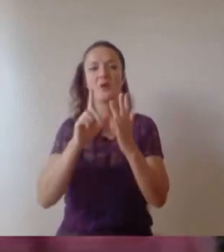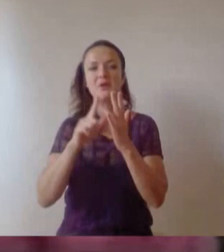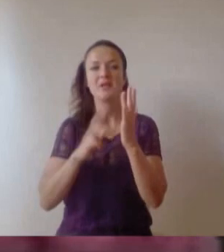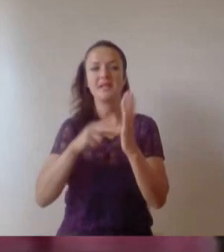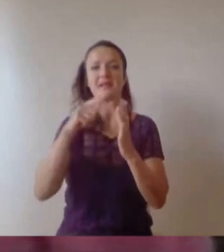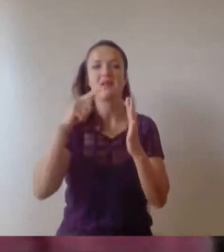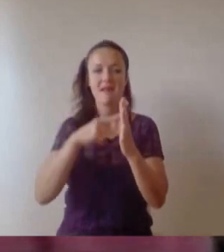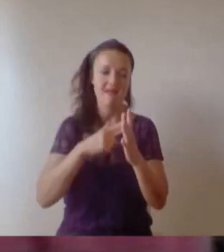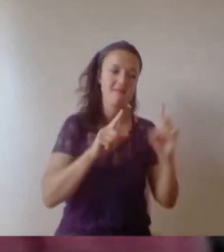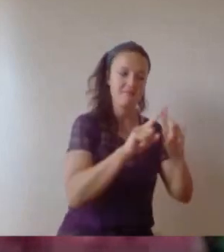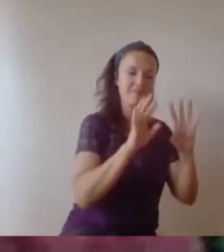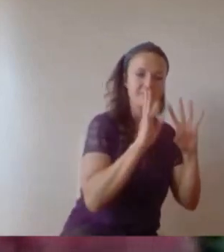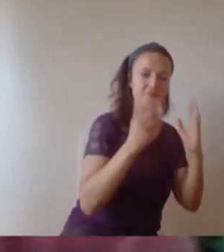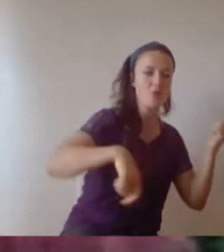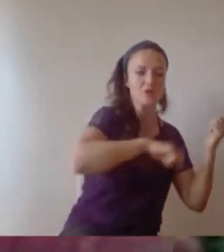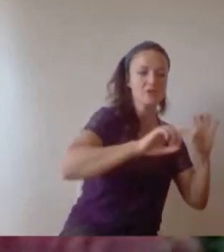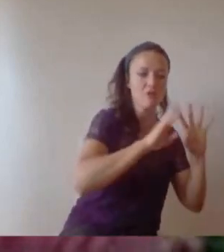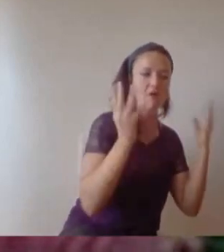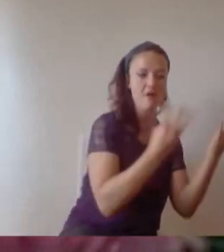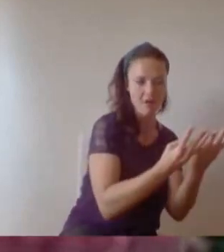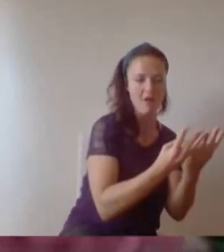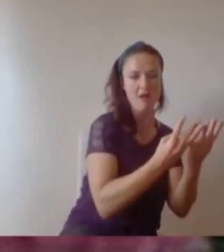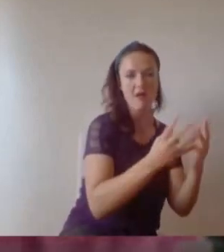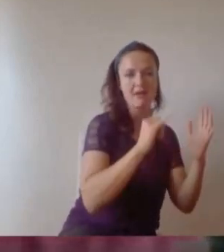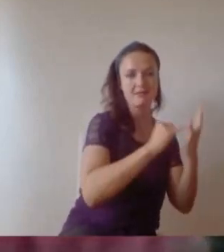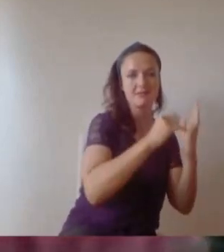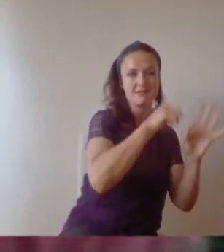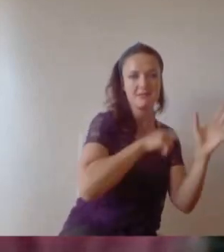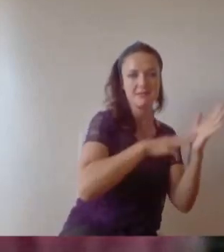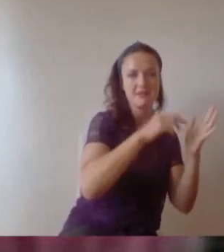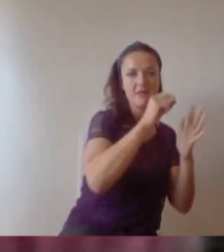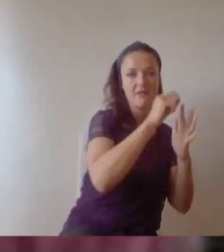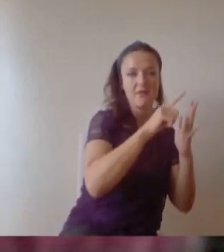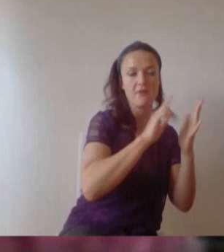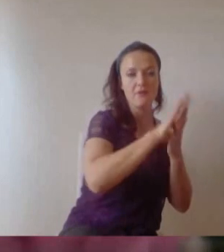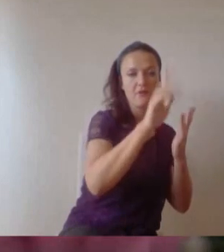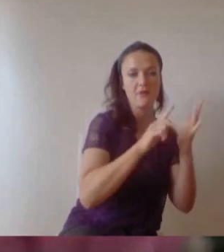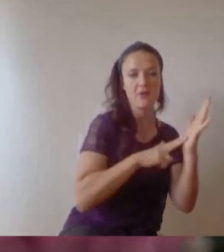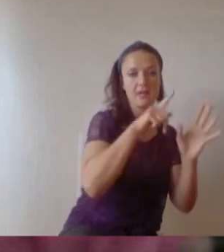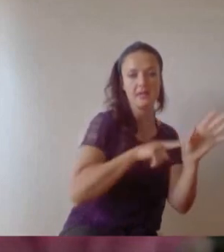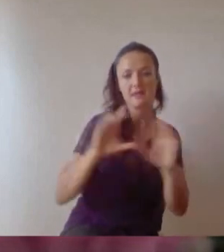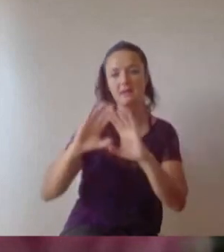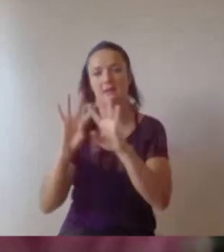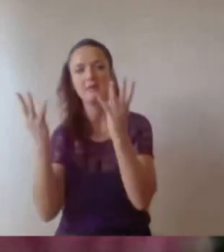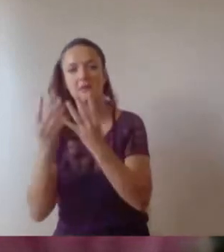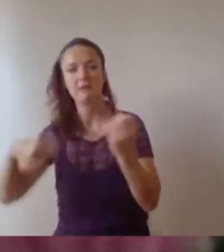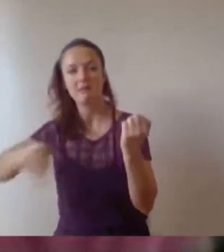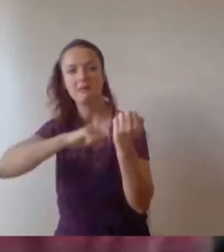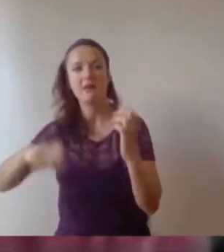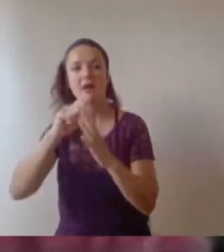own audition philharmonic orchestra. What you're about to hear is a socially distanced virtual performance, put together by our members during the